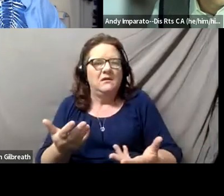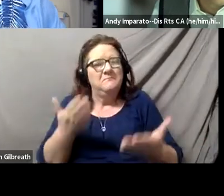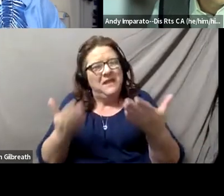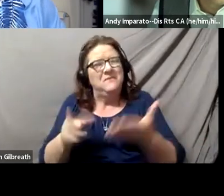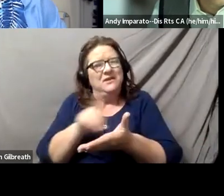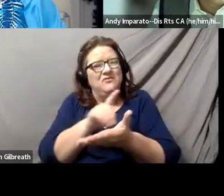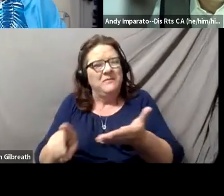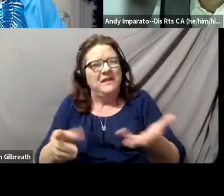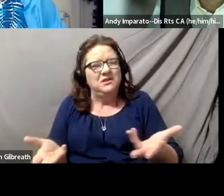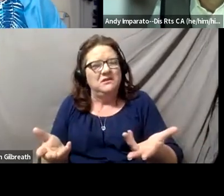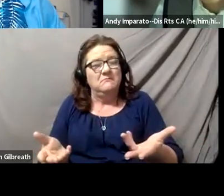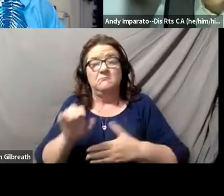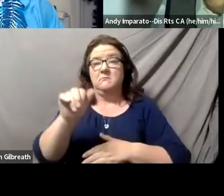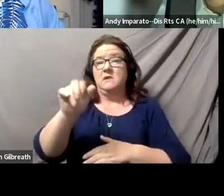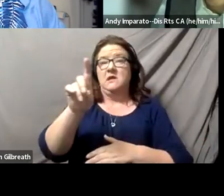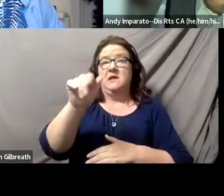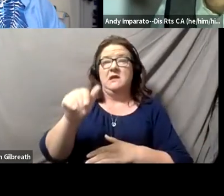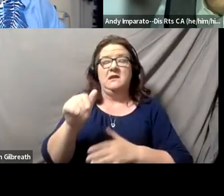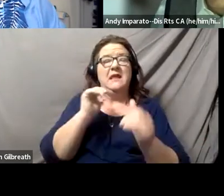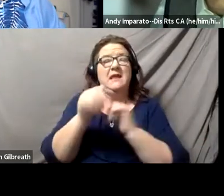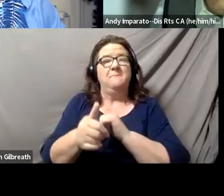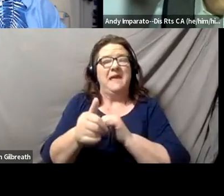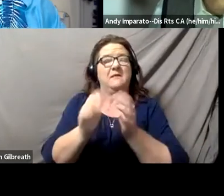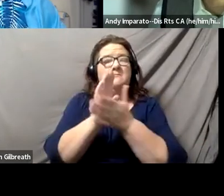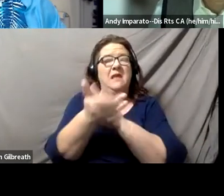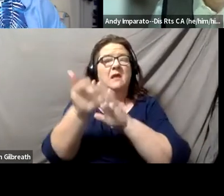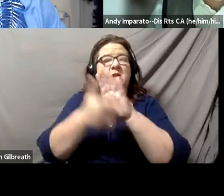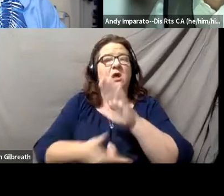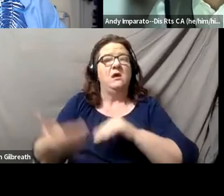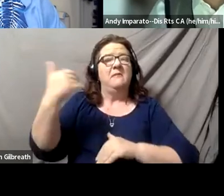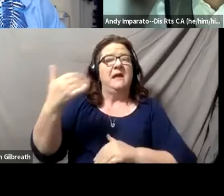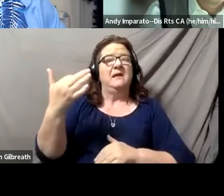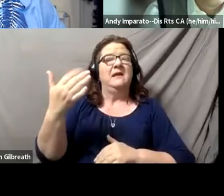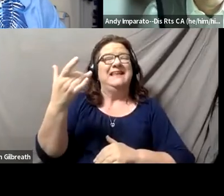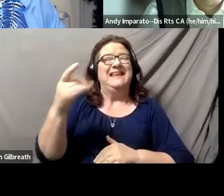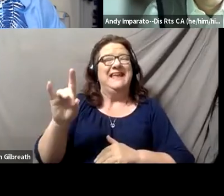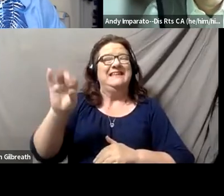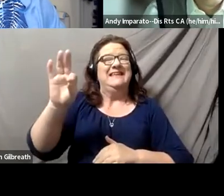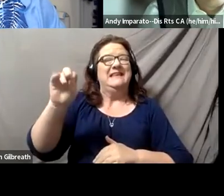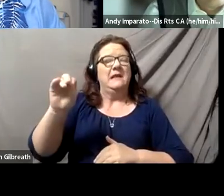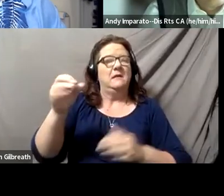The ADA was passed in 1990. I think a vast majority of disabled people,